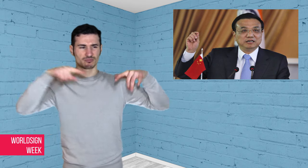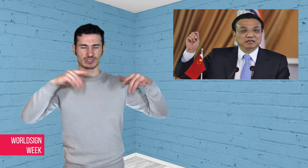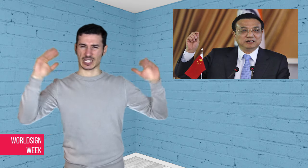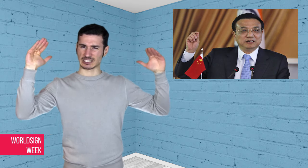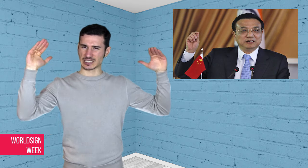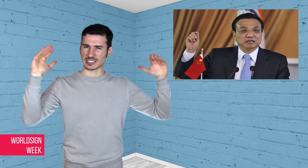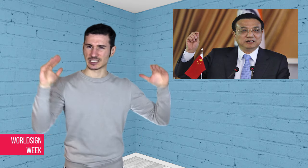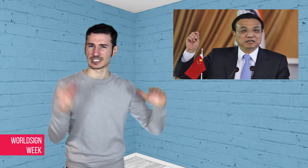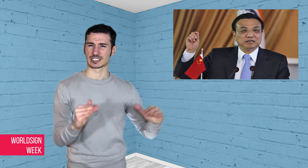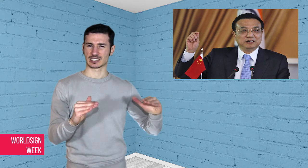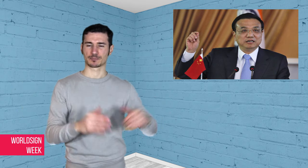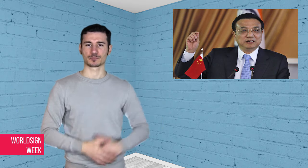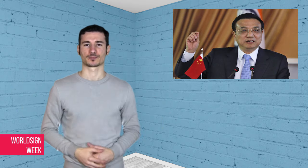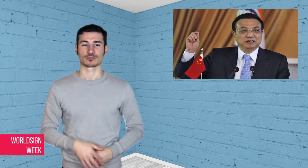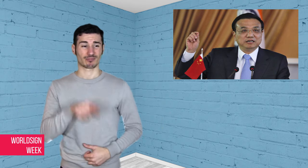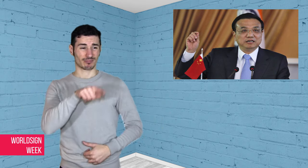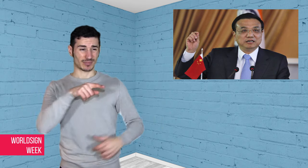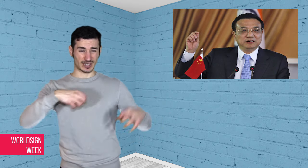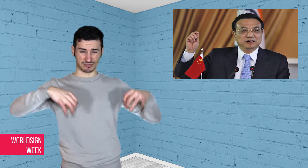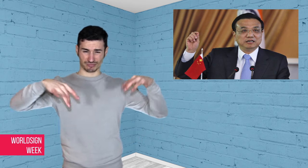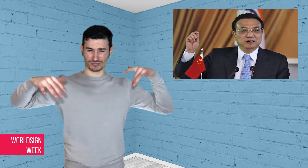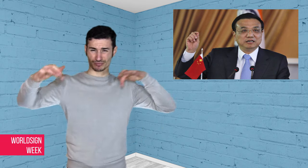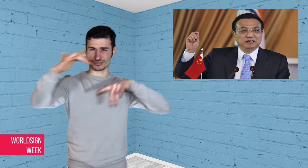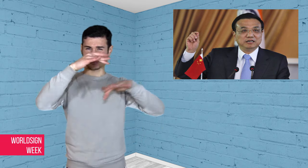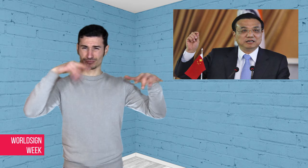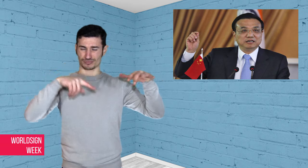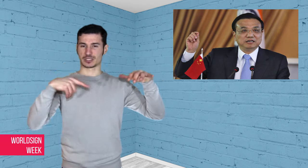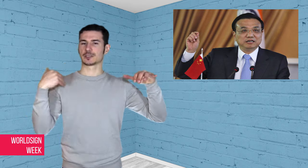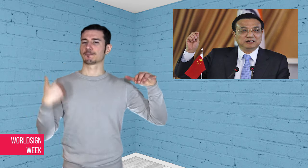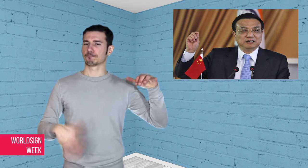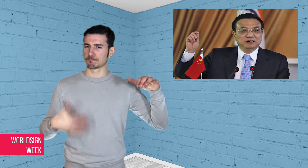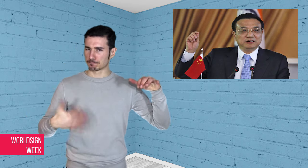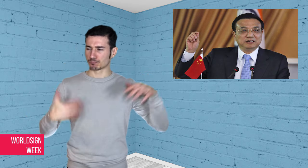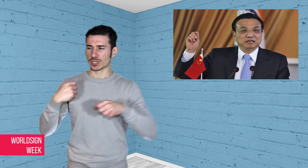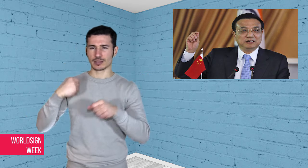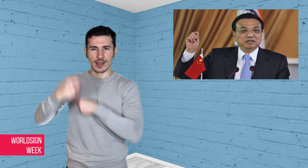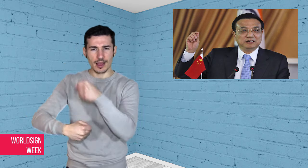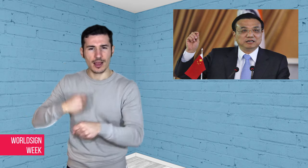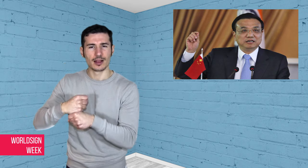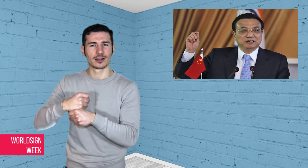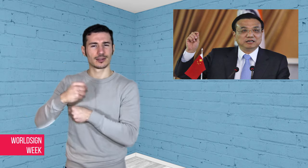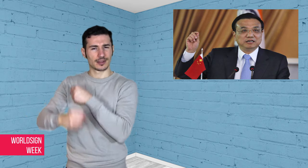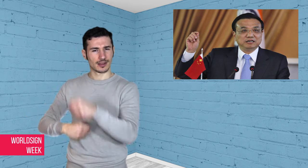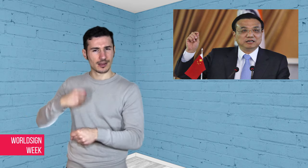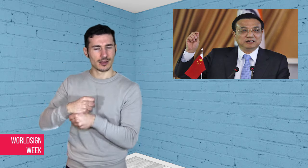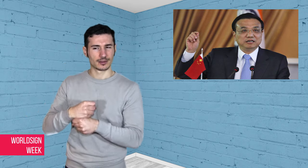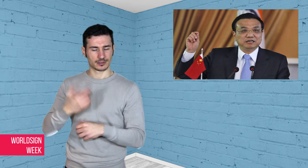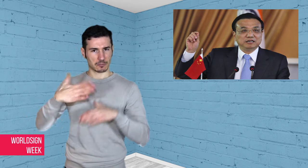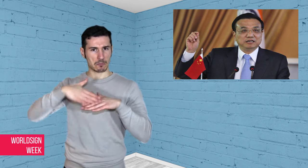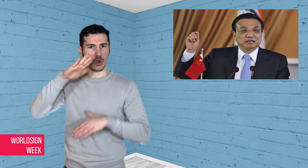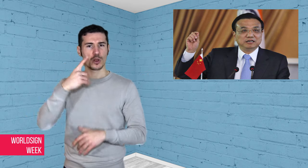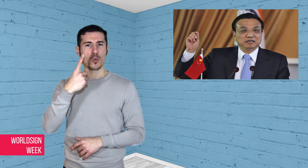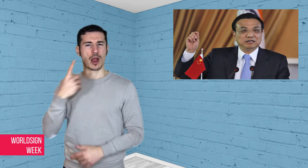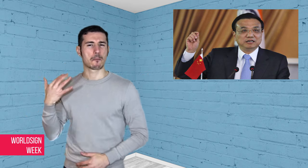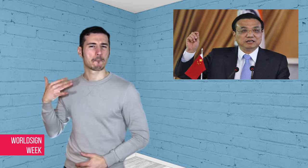which is responsible for up to one million annual premature deaths.